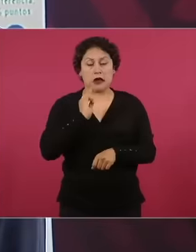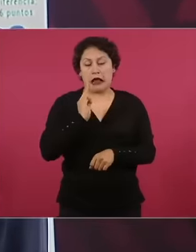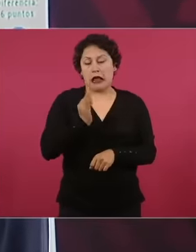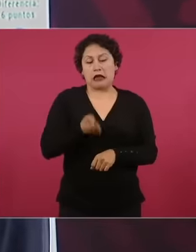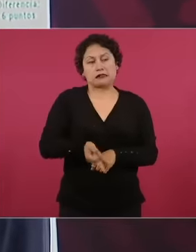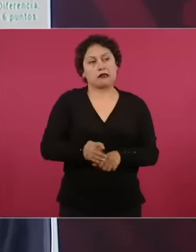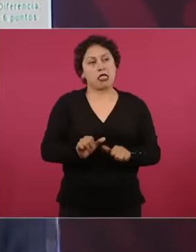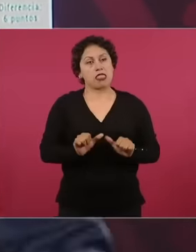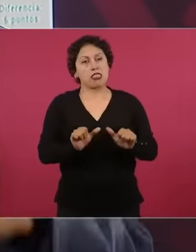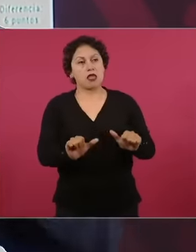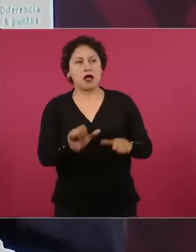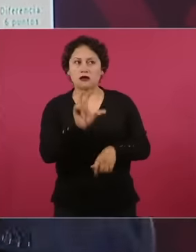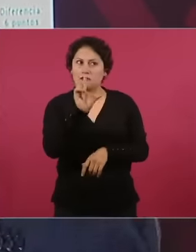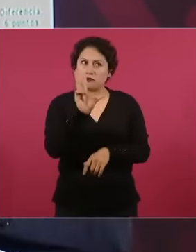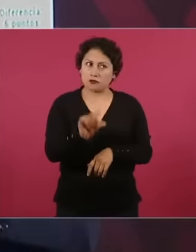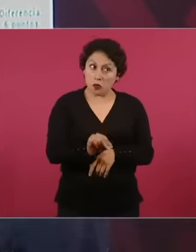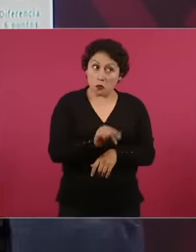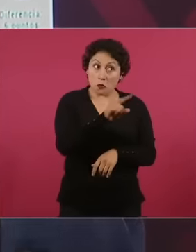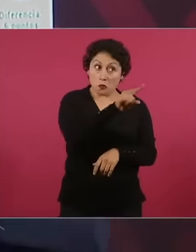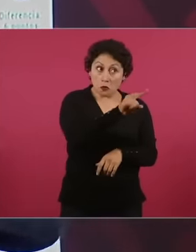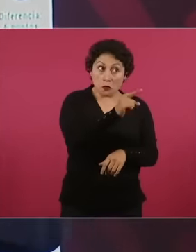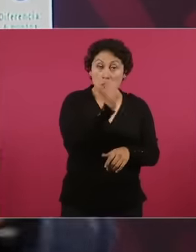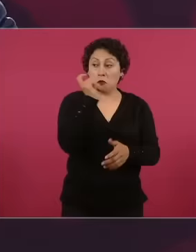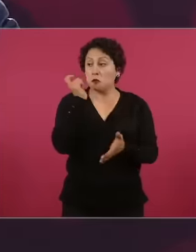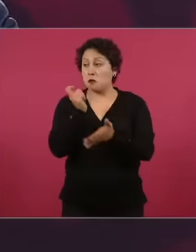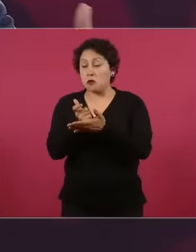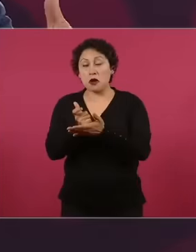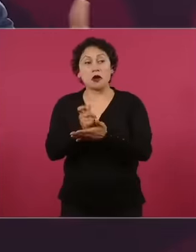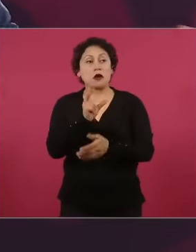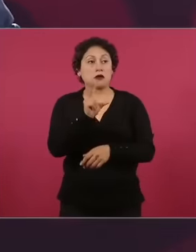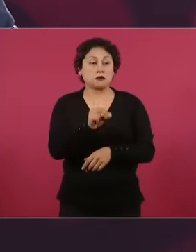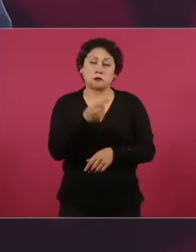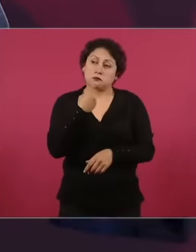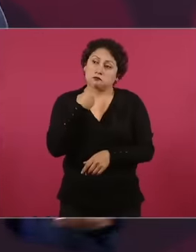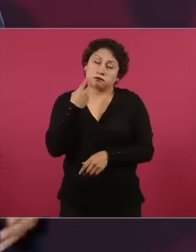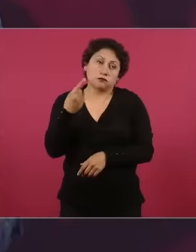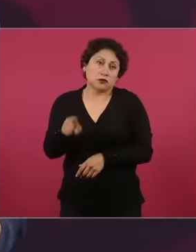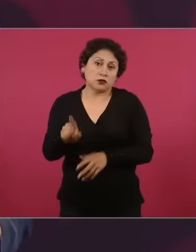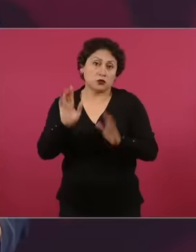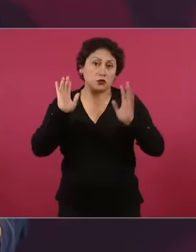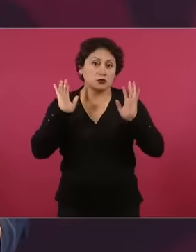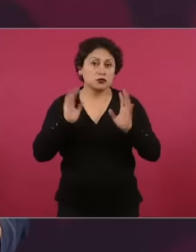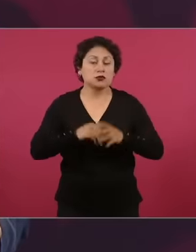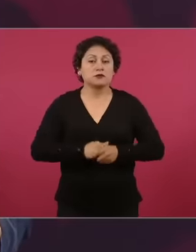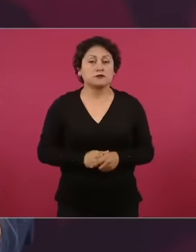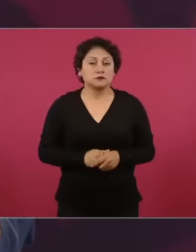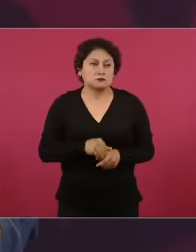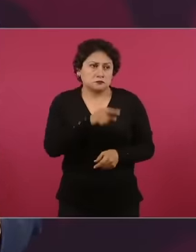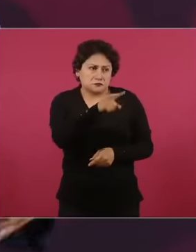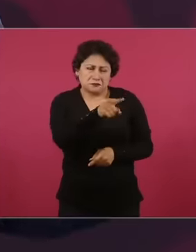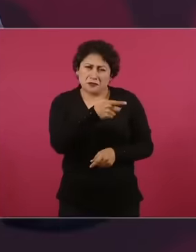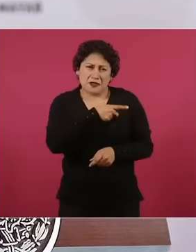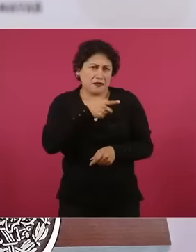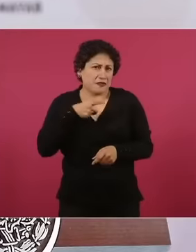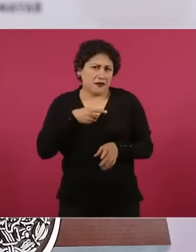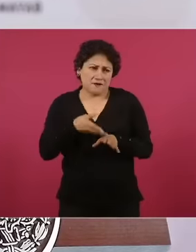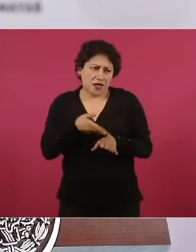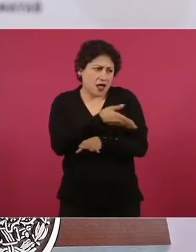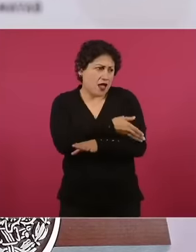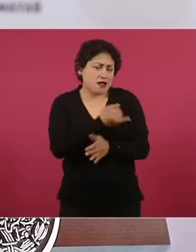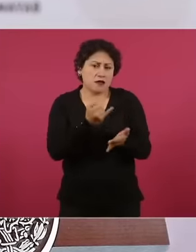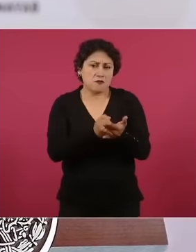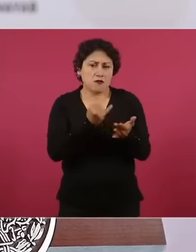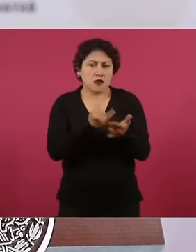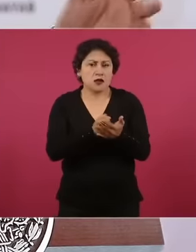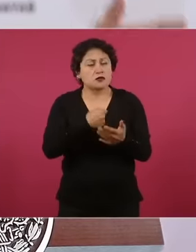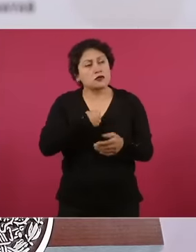if they agreed to pay what they owed and they both accepted and they both sent me